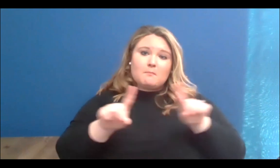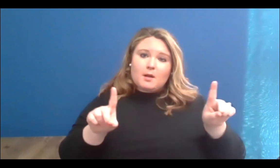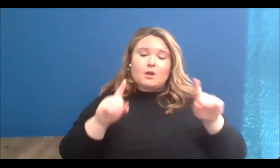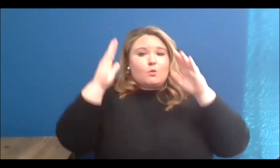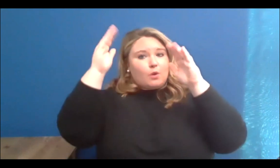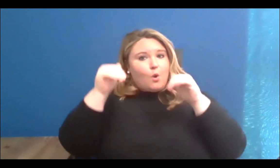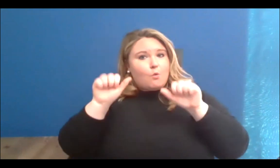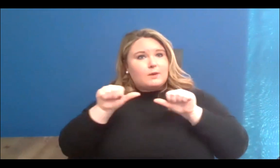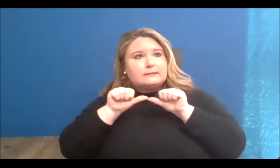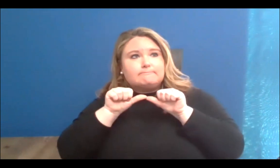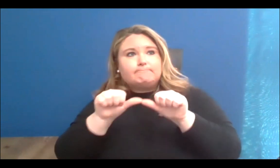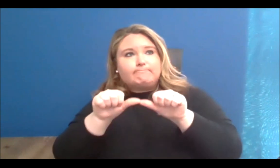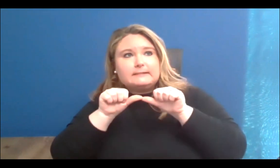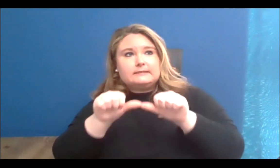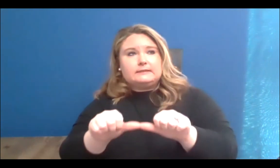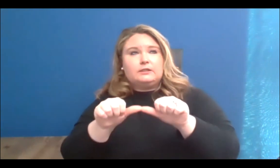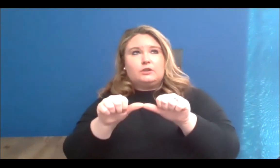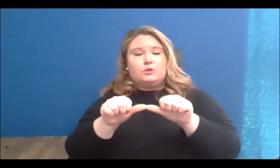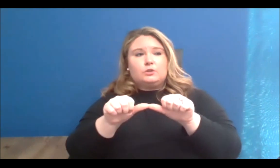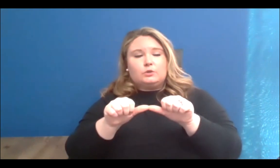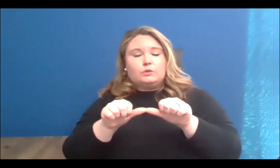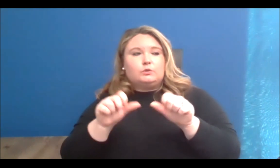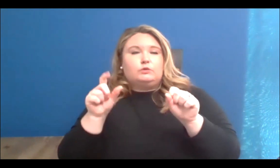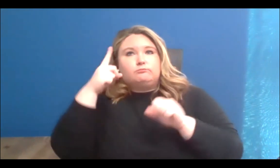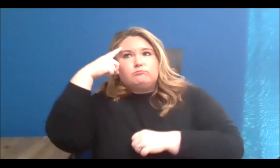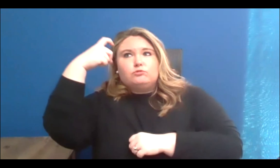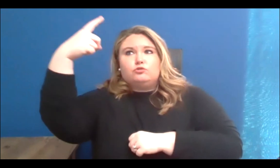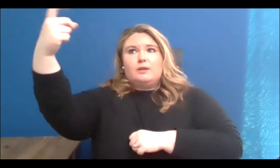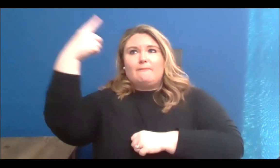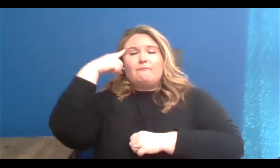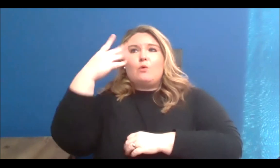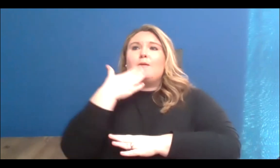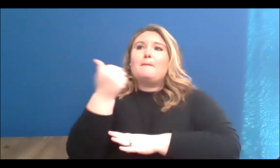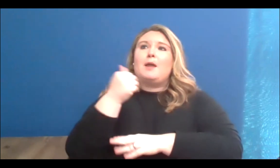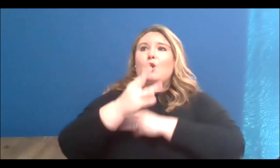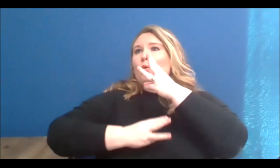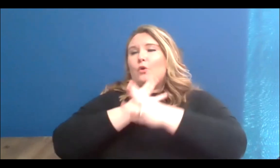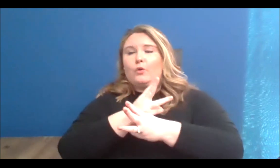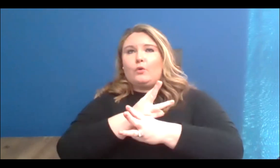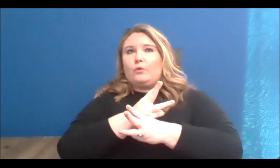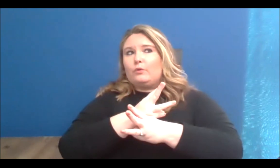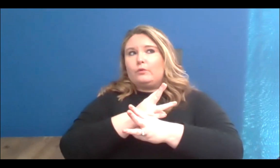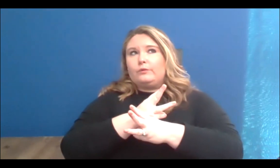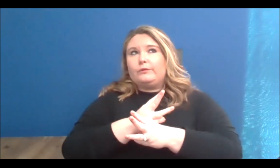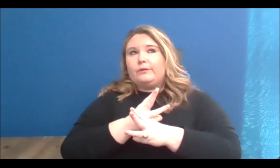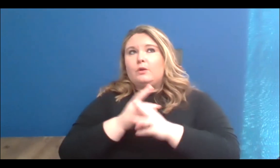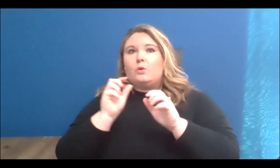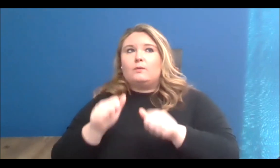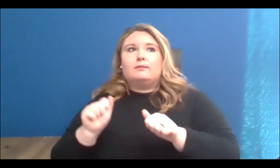allow us to dream for a different world. For a world where we all can exist,